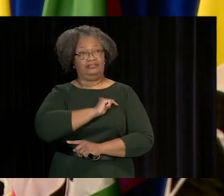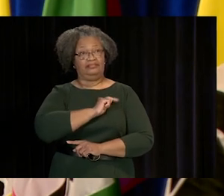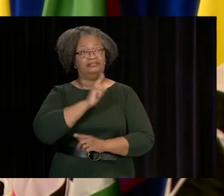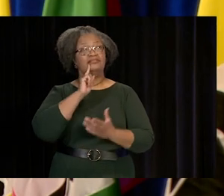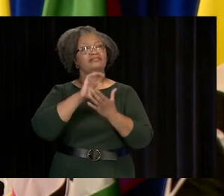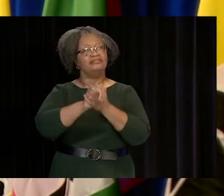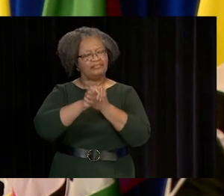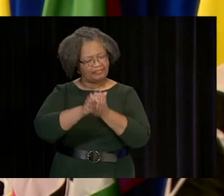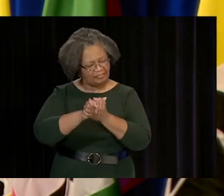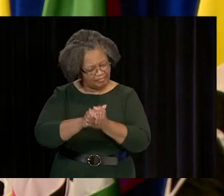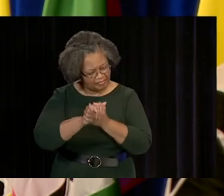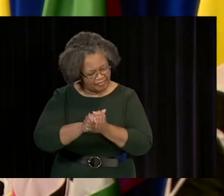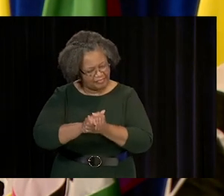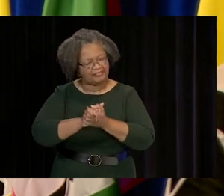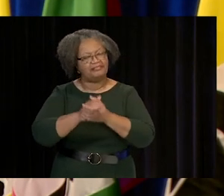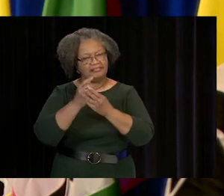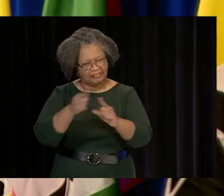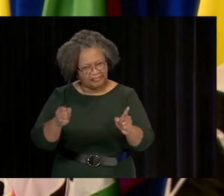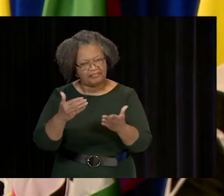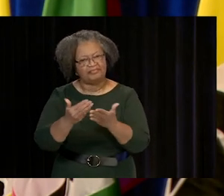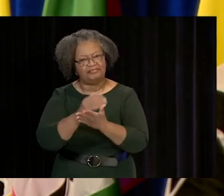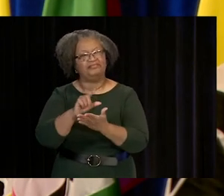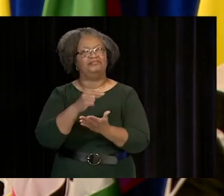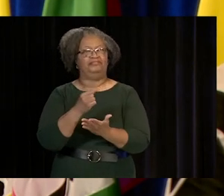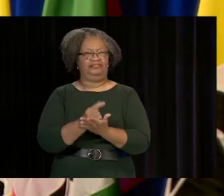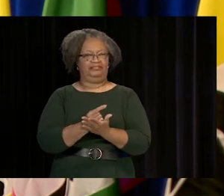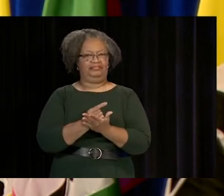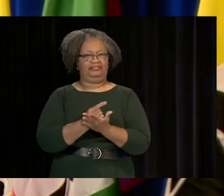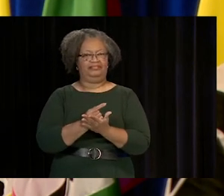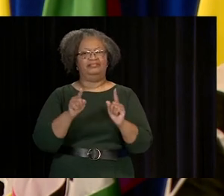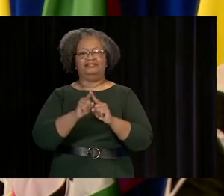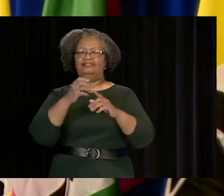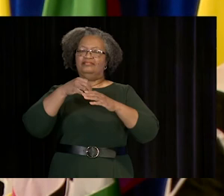AS YOU TAKE YOUR FIRST STEP FORWARD INTO A WORLD FILLED